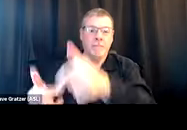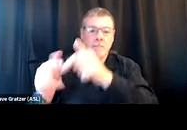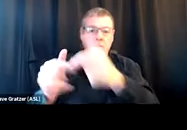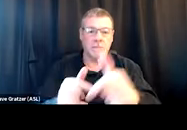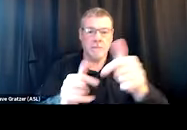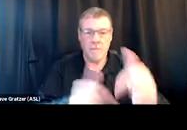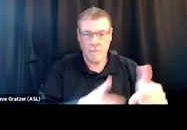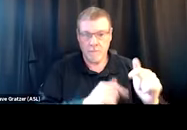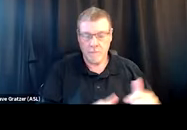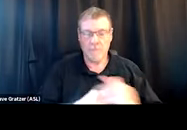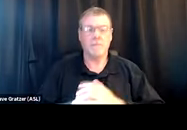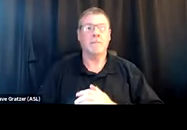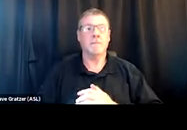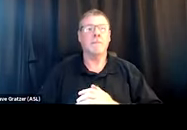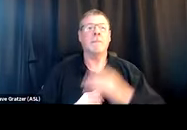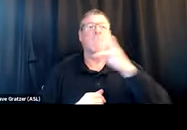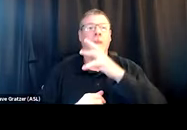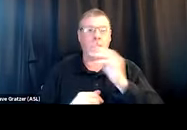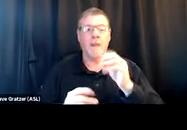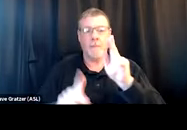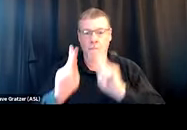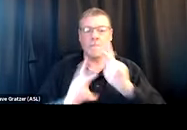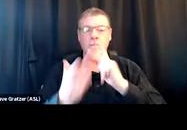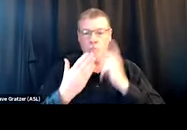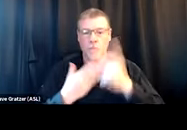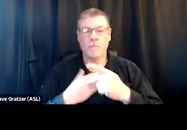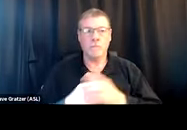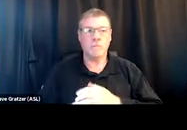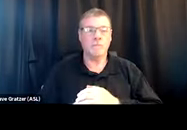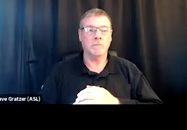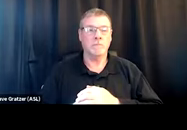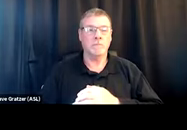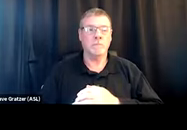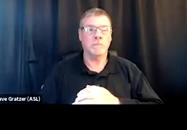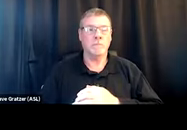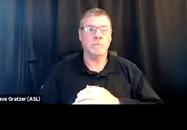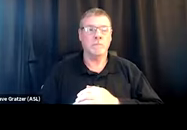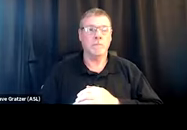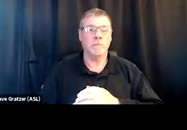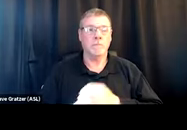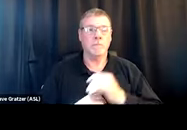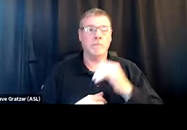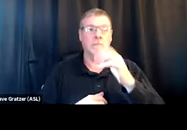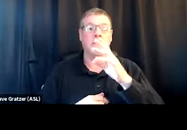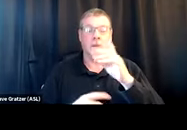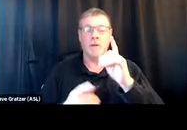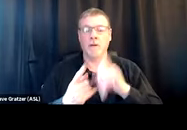and your, when I say people in your programs, I mean recipients of services, if that wasn't clear, to respond to an overdose.